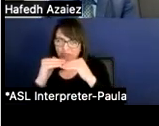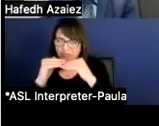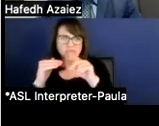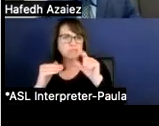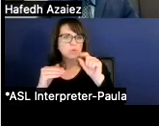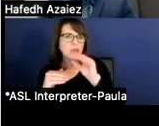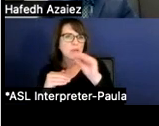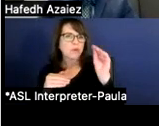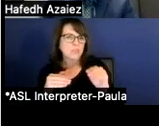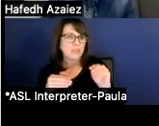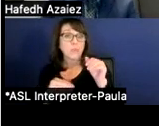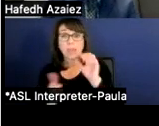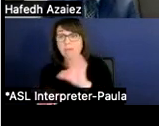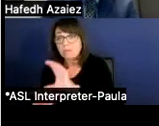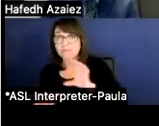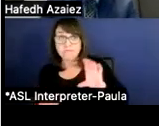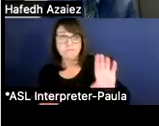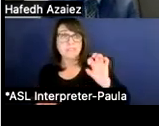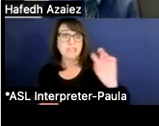that we have to send back to the state from what we collect.